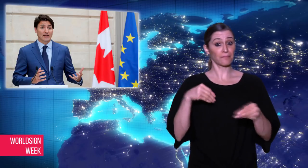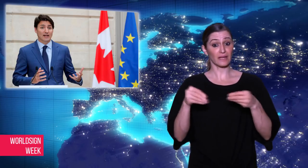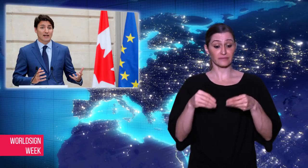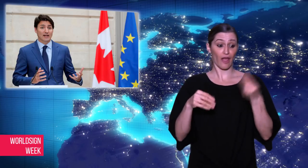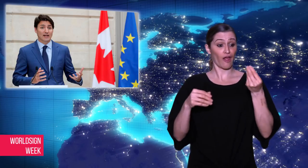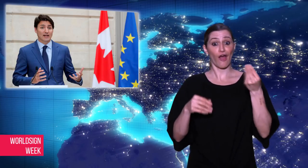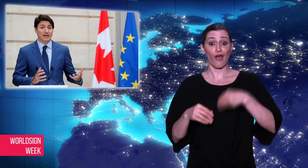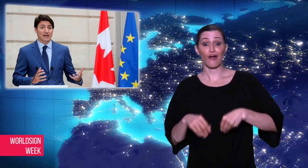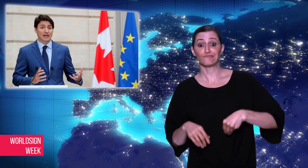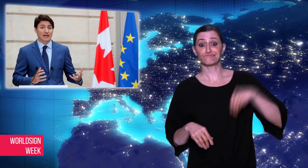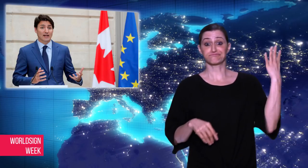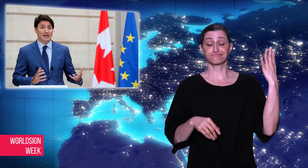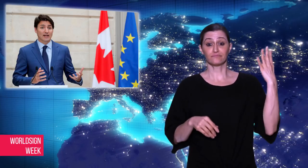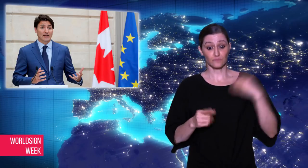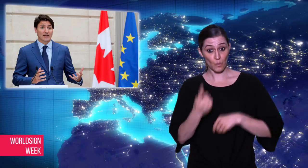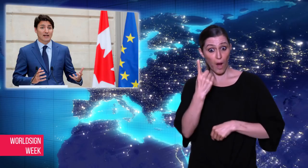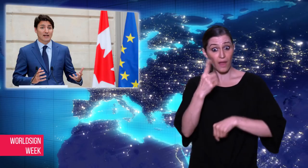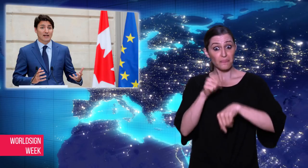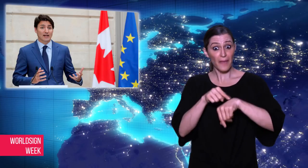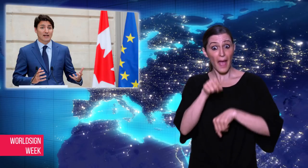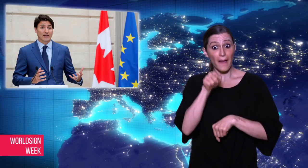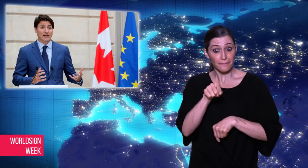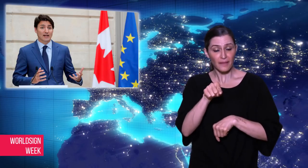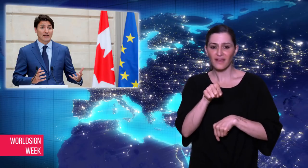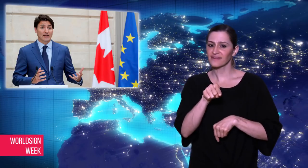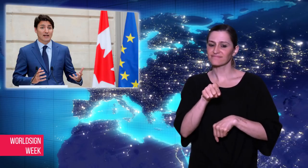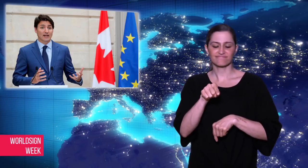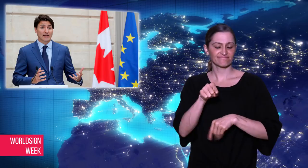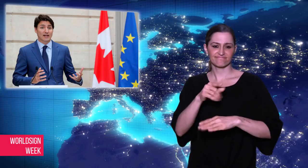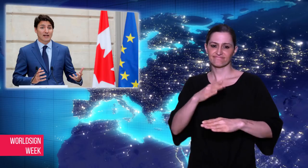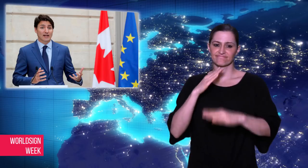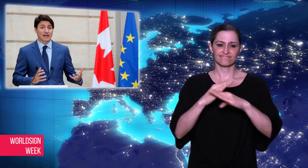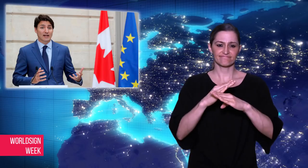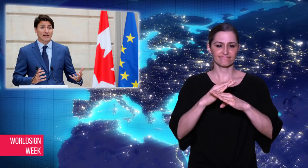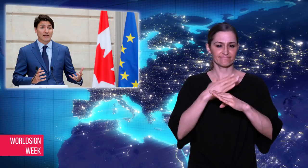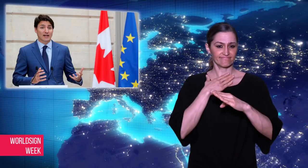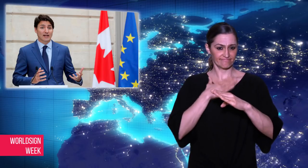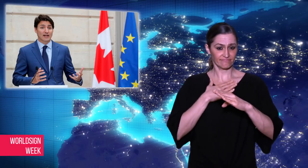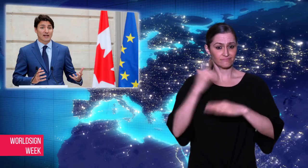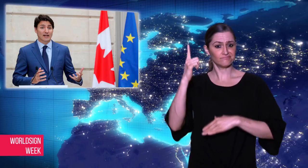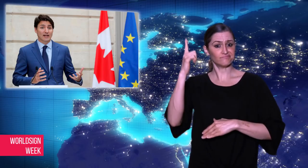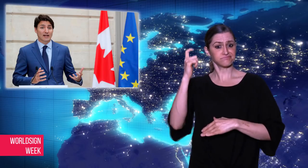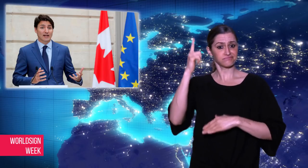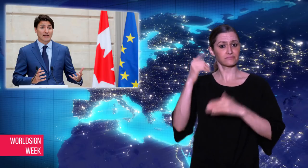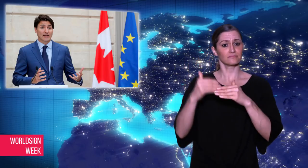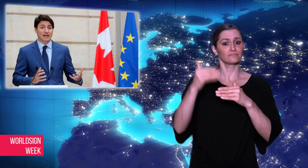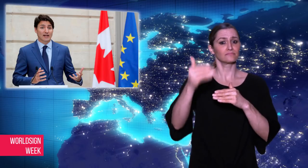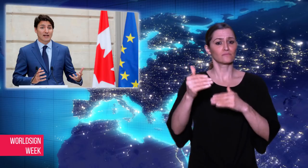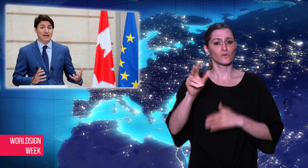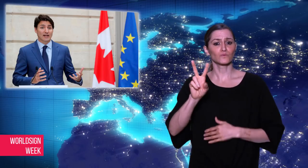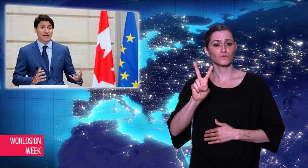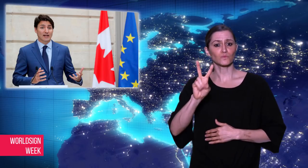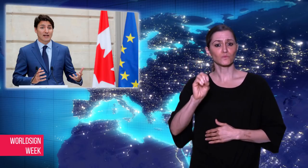ban single-use plastics by 2021.